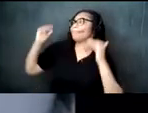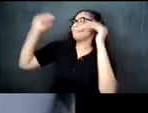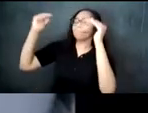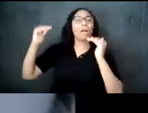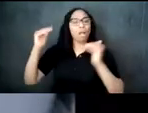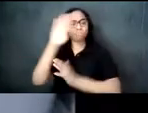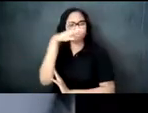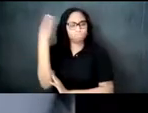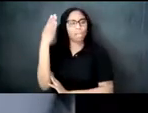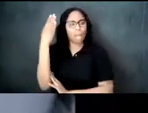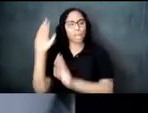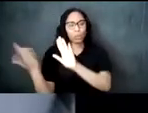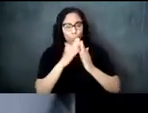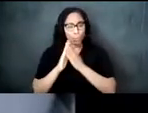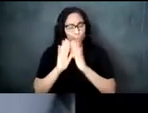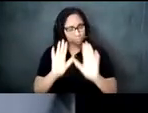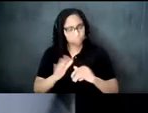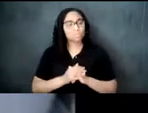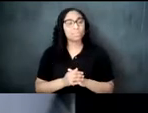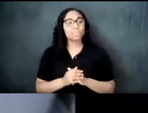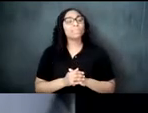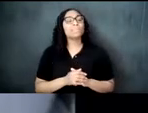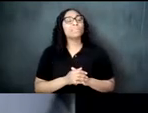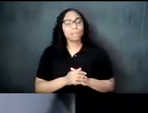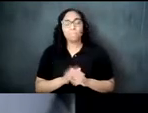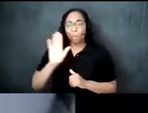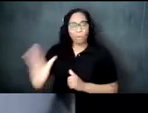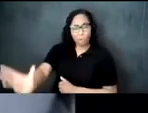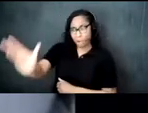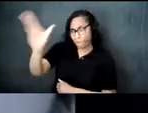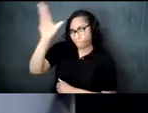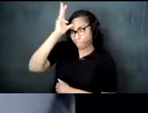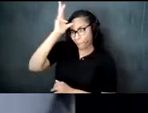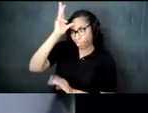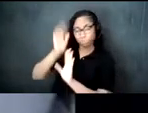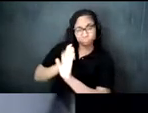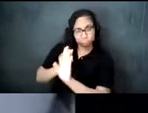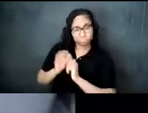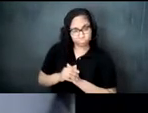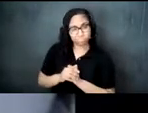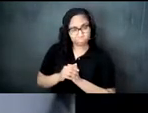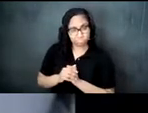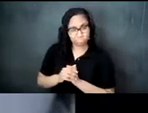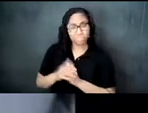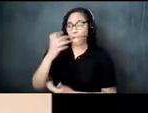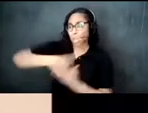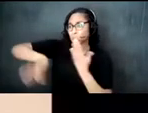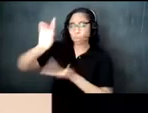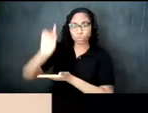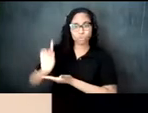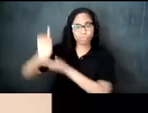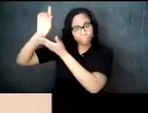however her family particularly her father received a social boost as well the unspoken